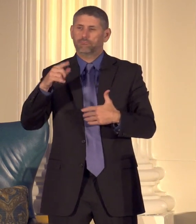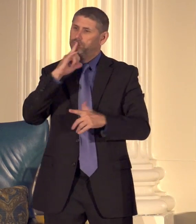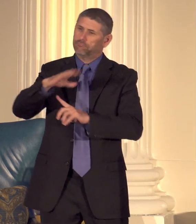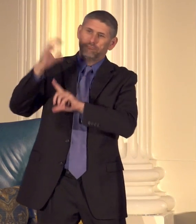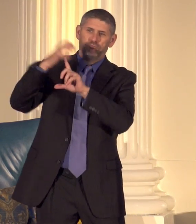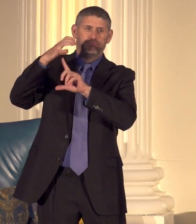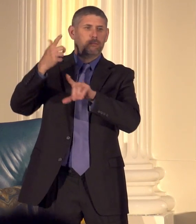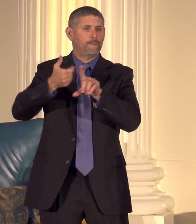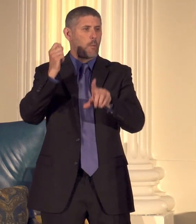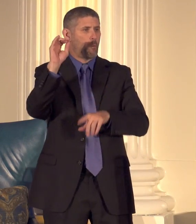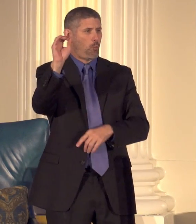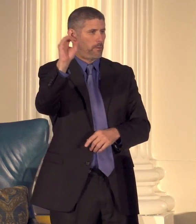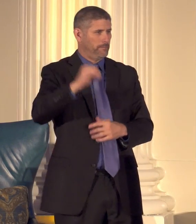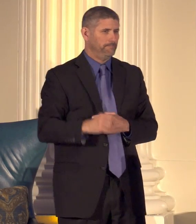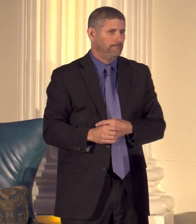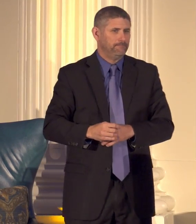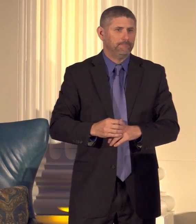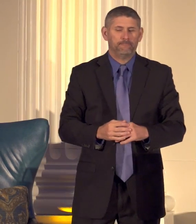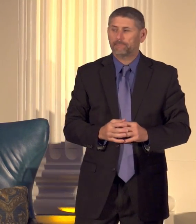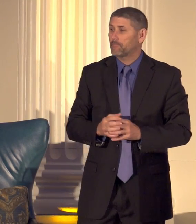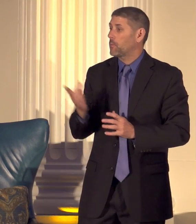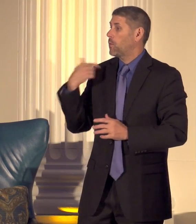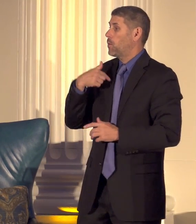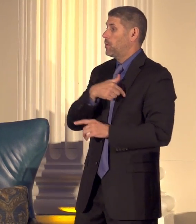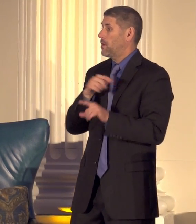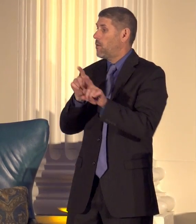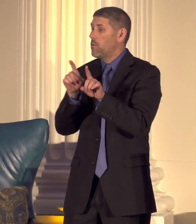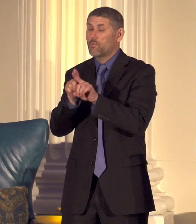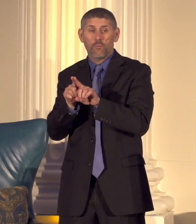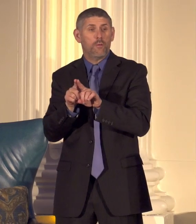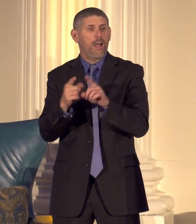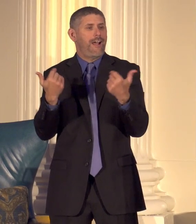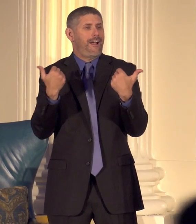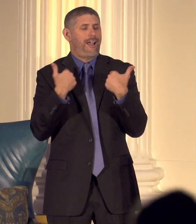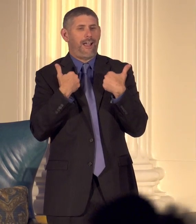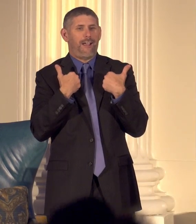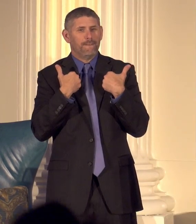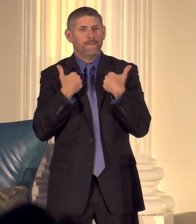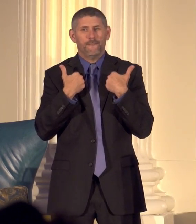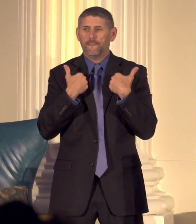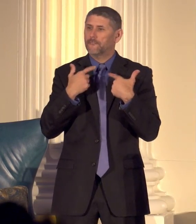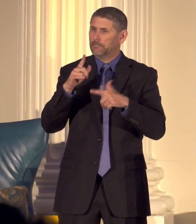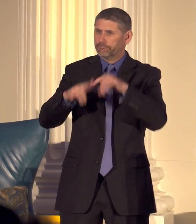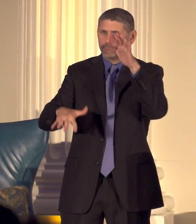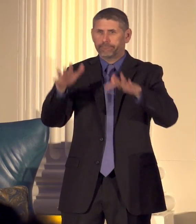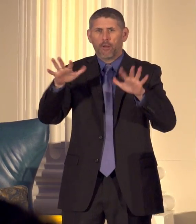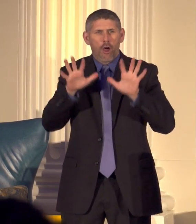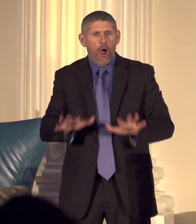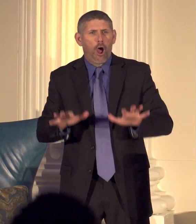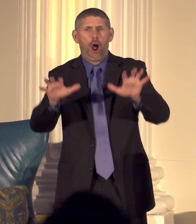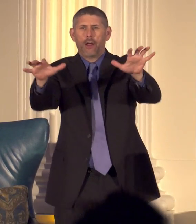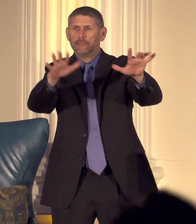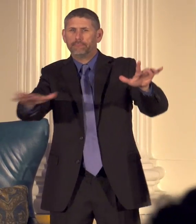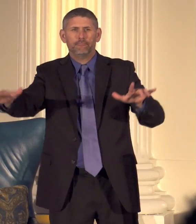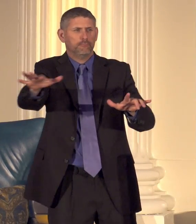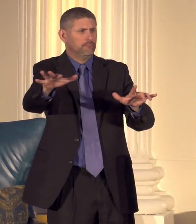Oregon we also have a deeply diverse audience I mean look around you look at